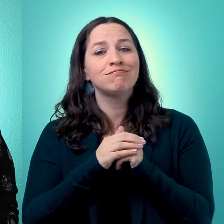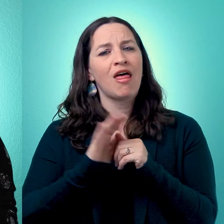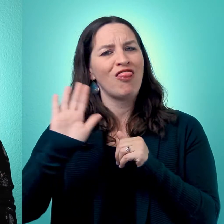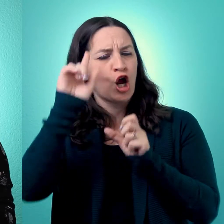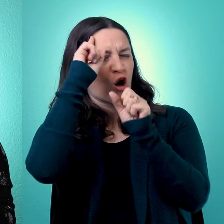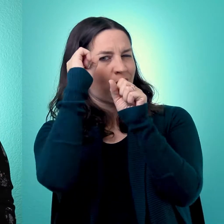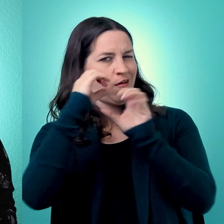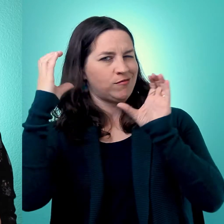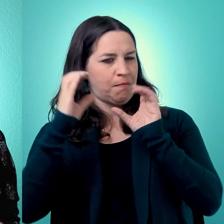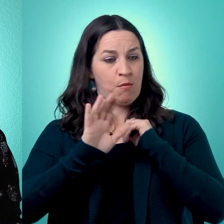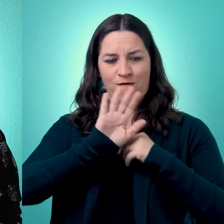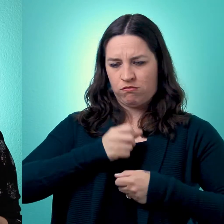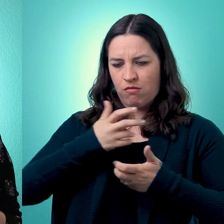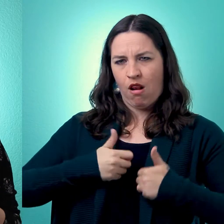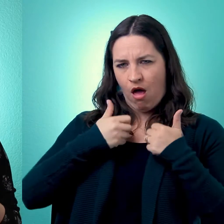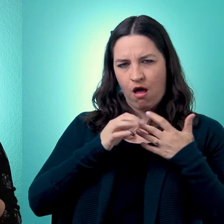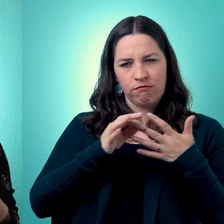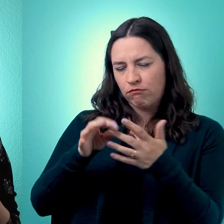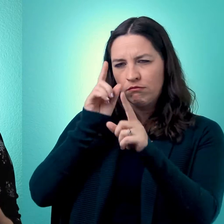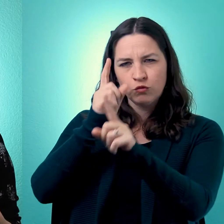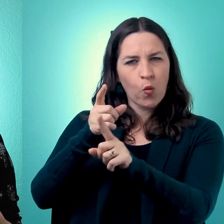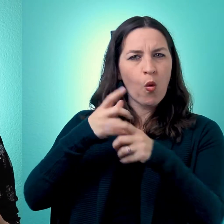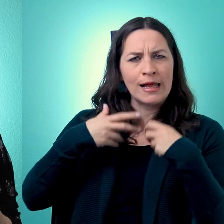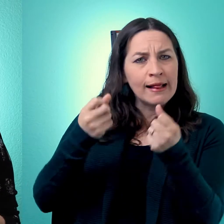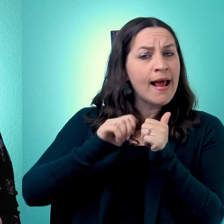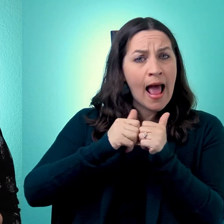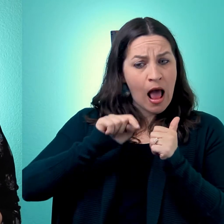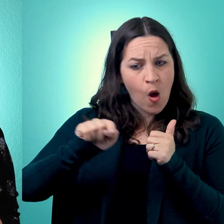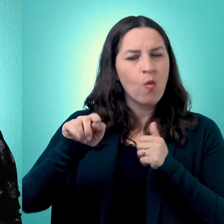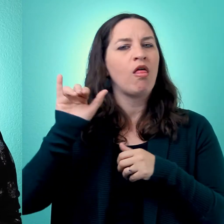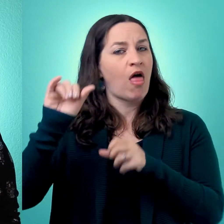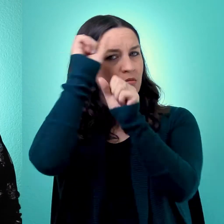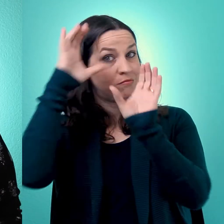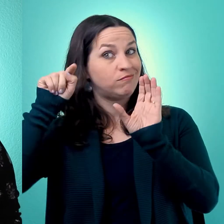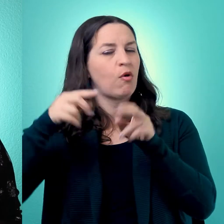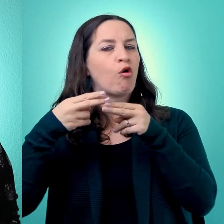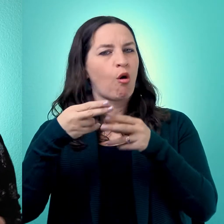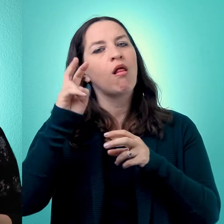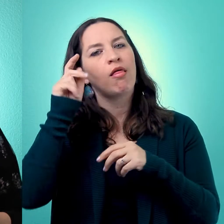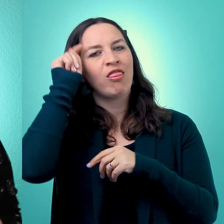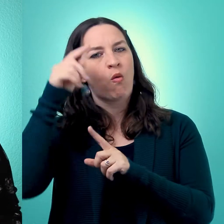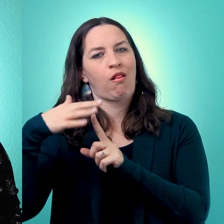and personal style and understanding of how they think change happens, what the mechanism